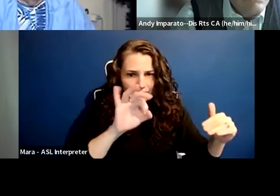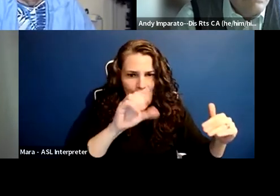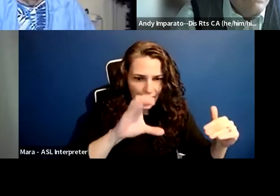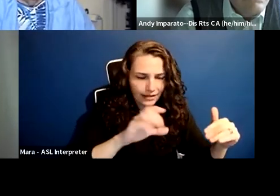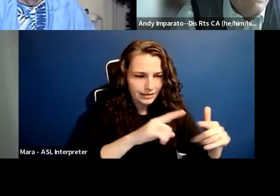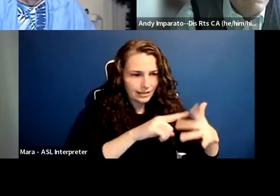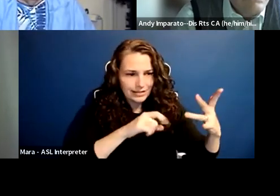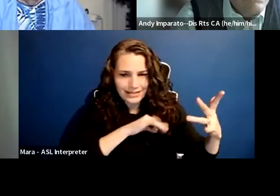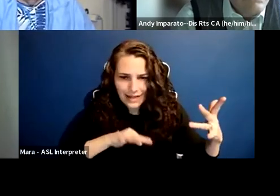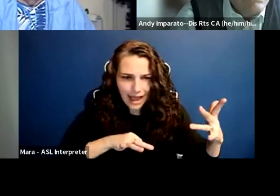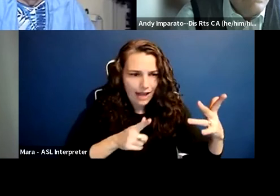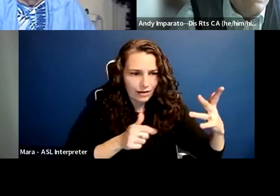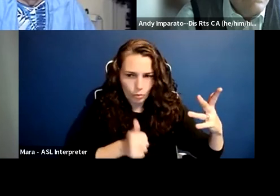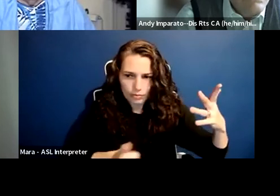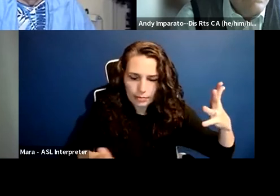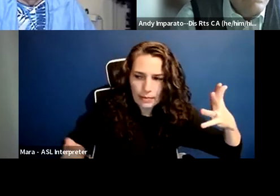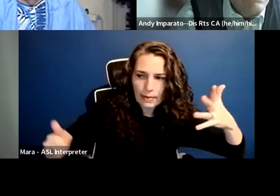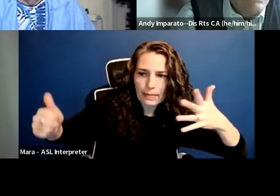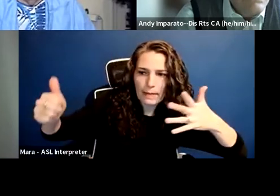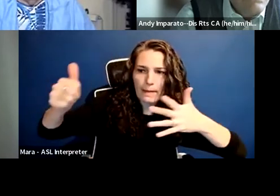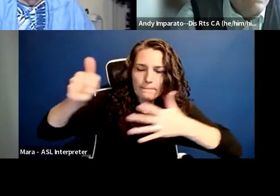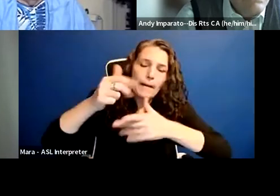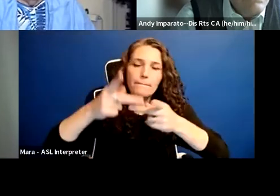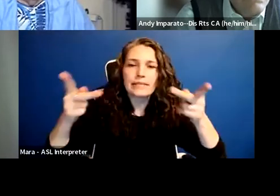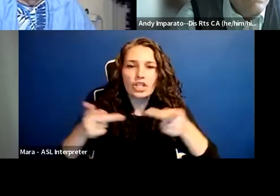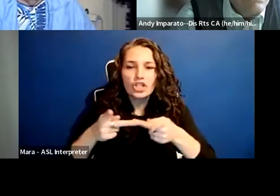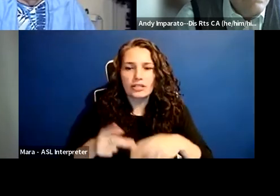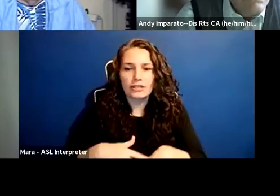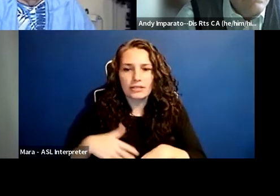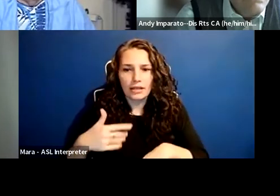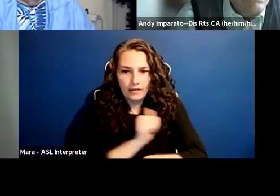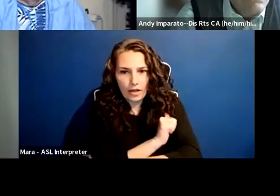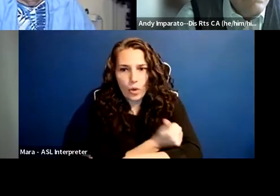I think we very often see that while strides have been made